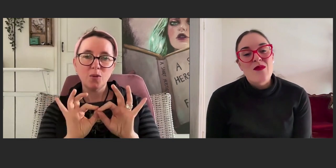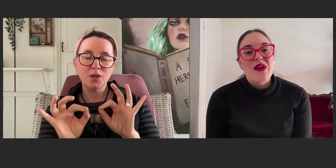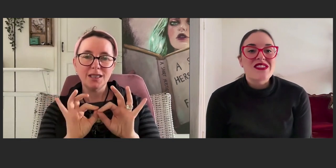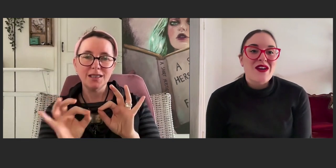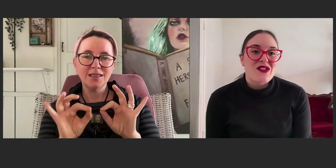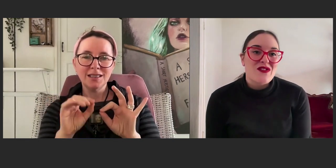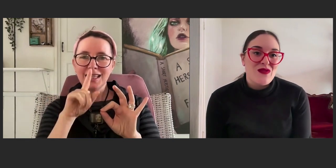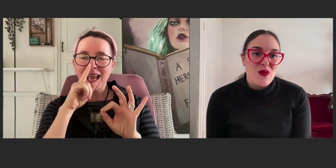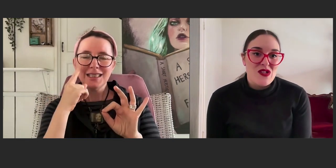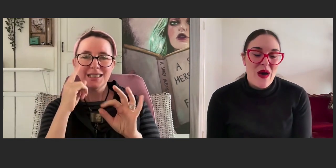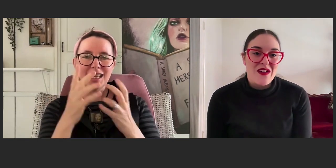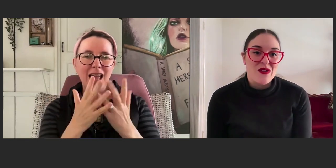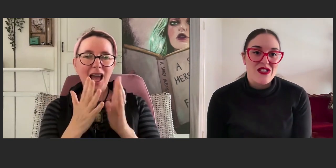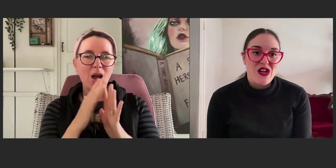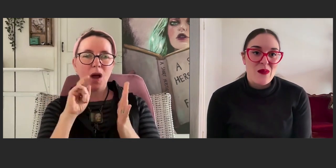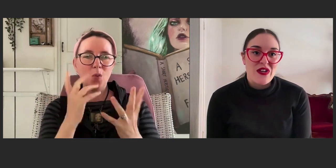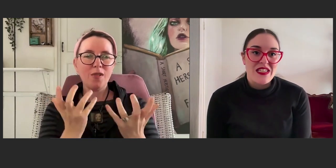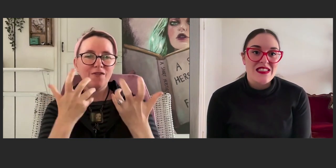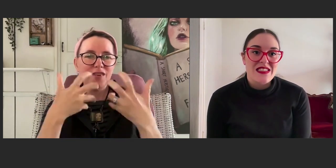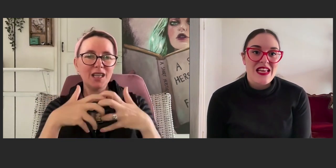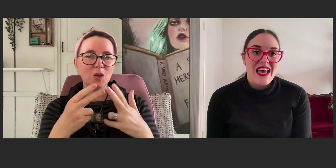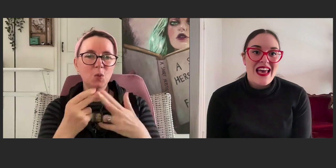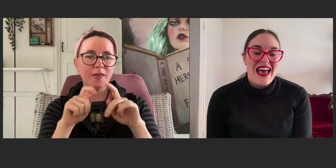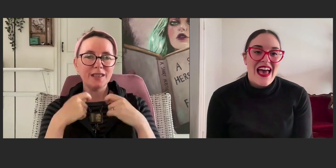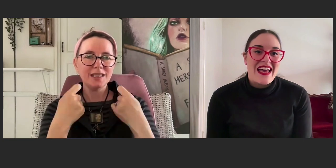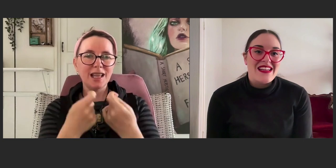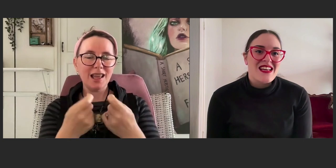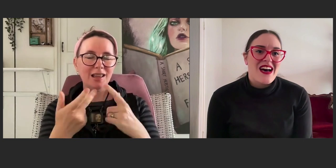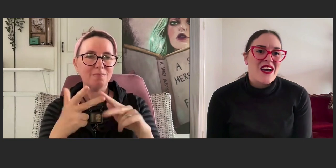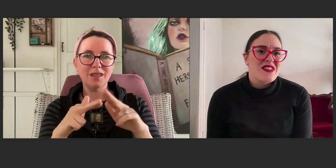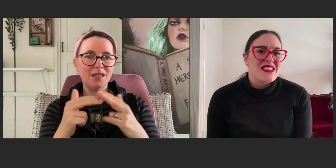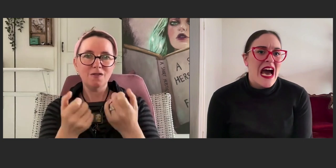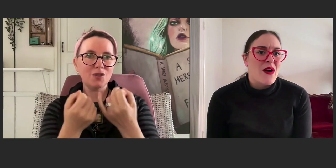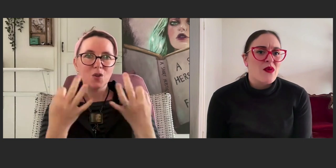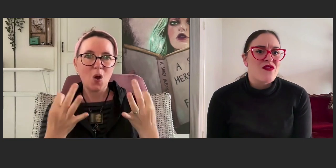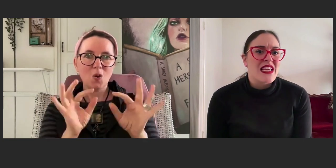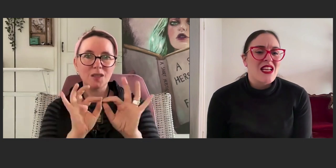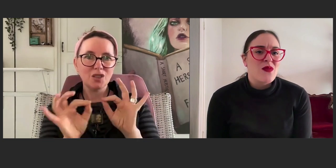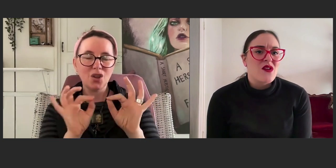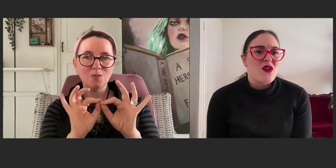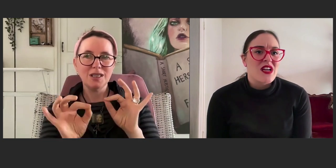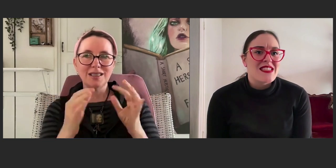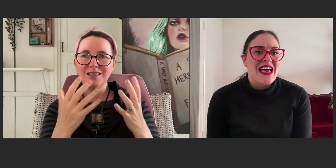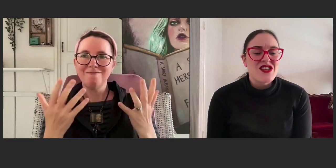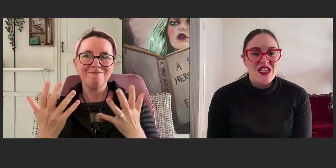because they couldn't afford to pay for interpreters and I couldn't see how I would fit in with the organization